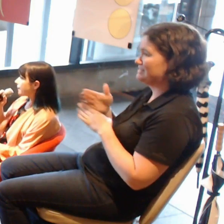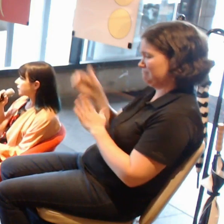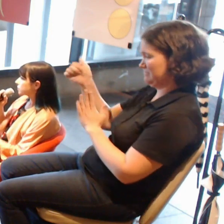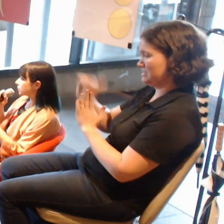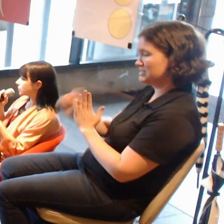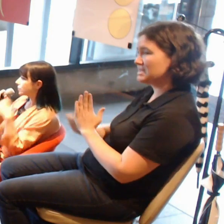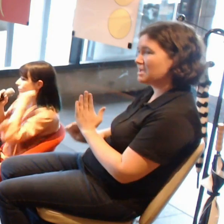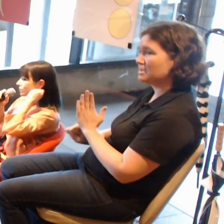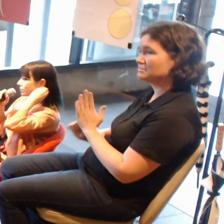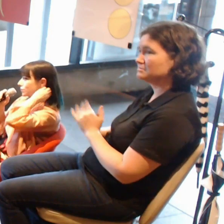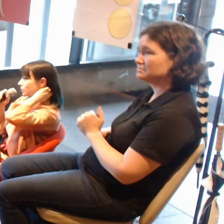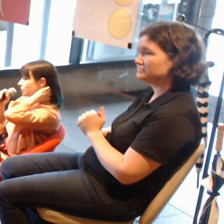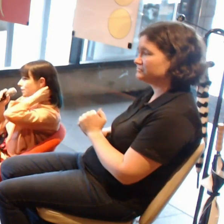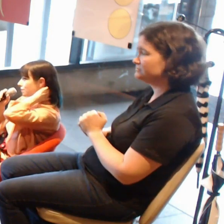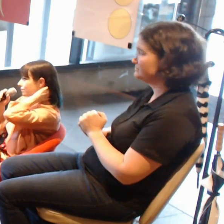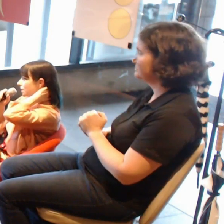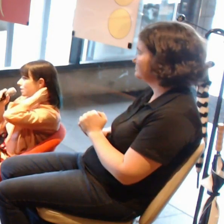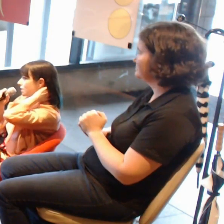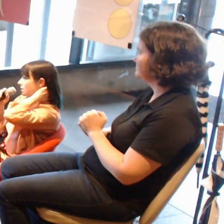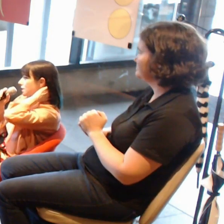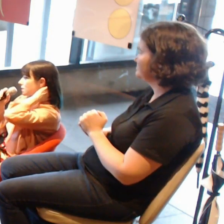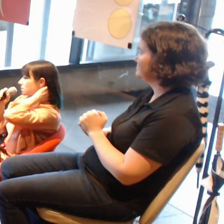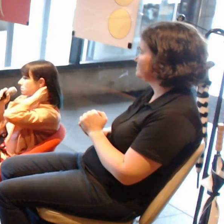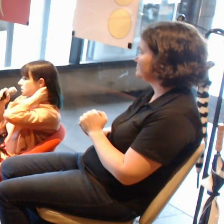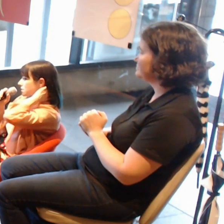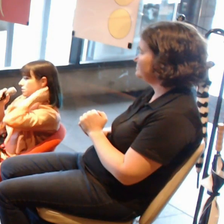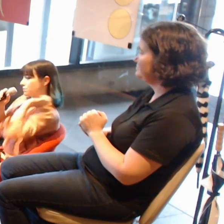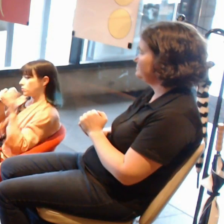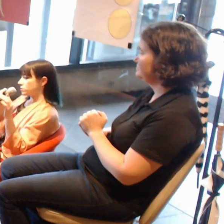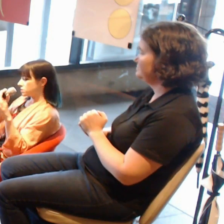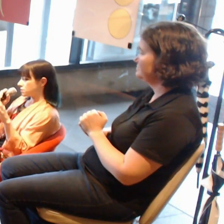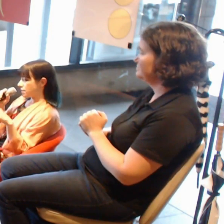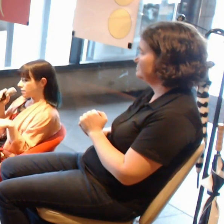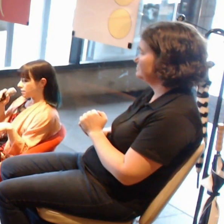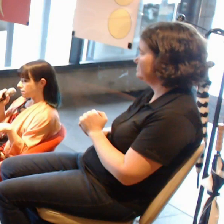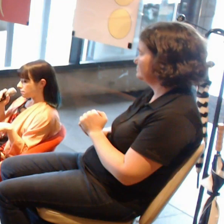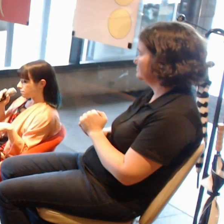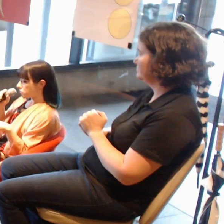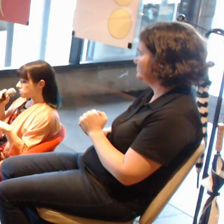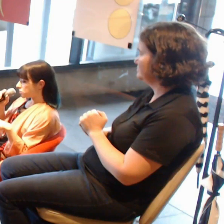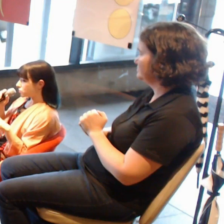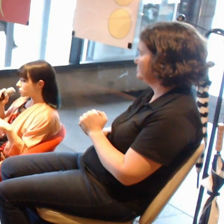Although, in dealing with more digital work,